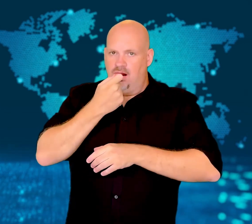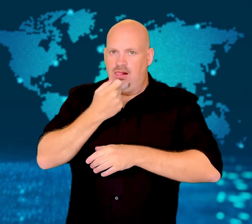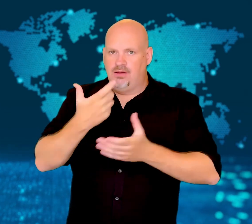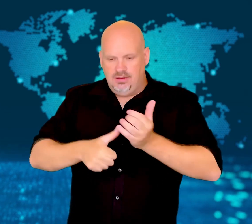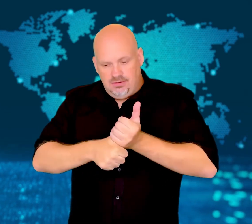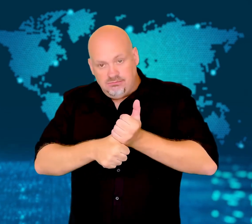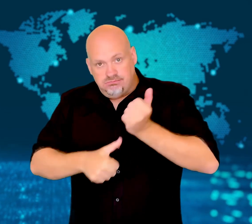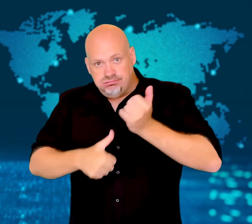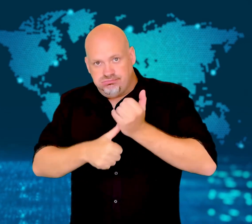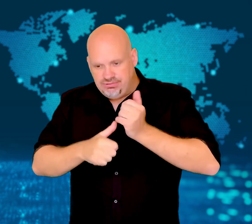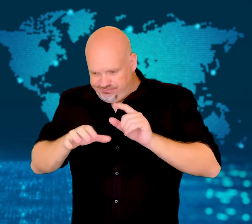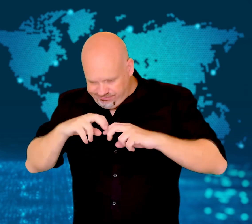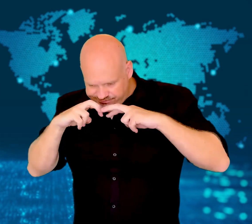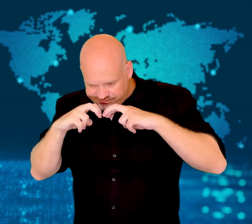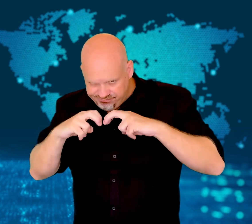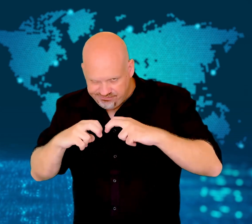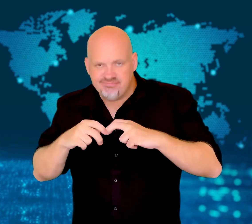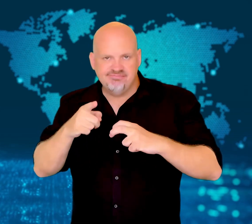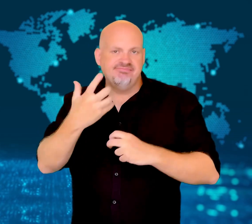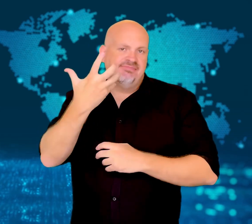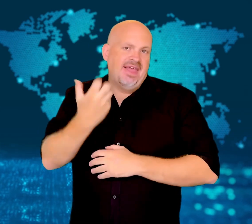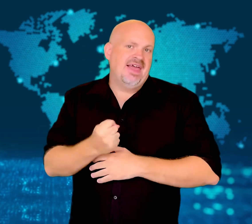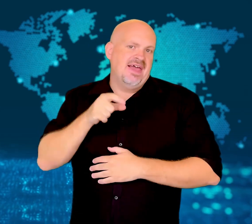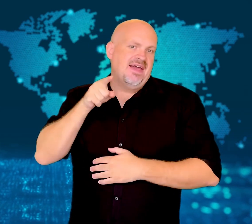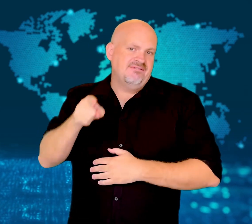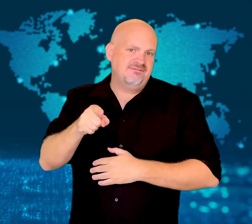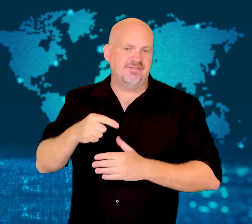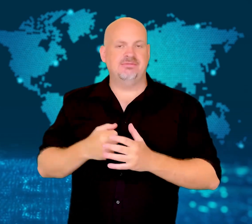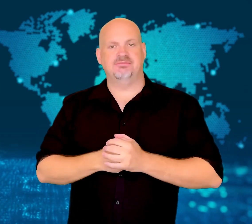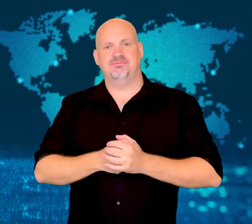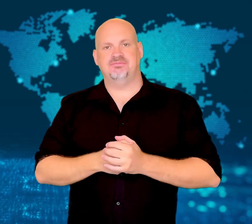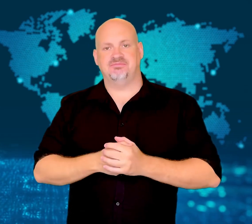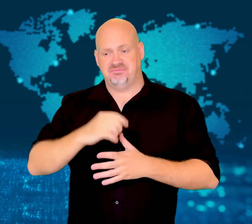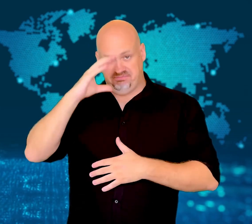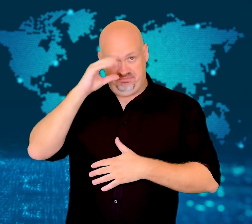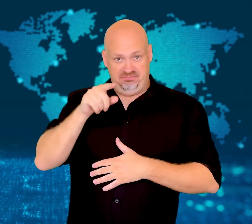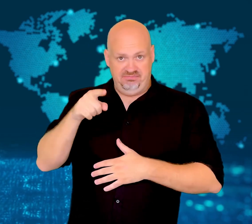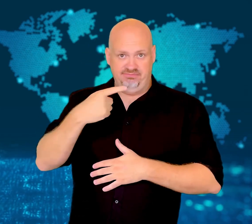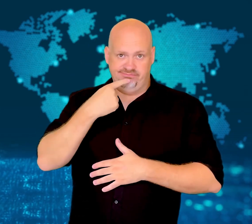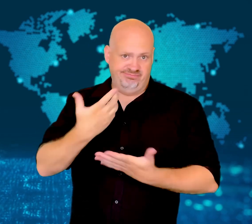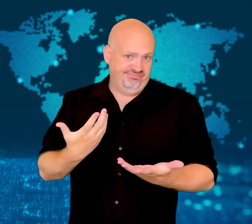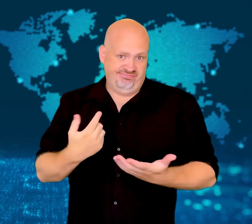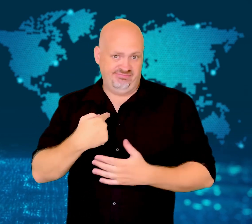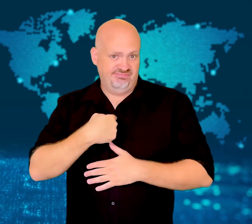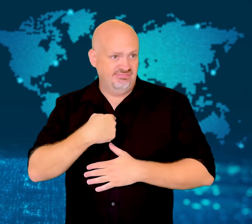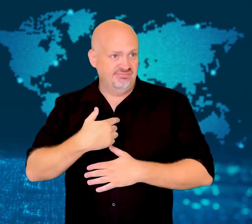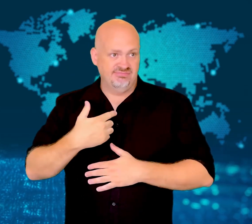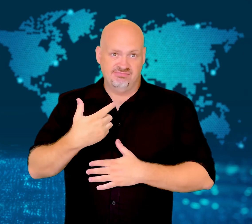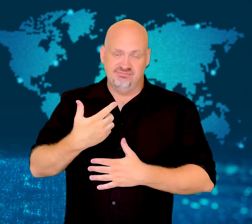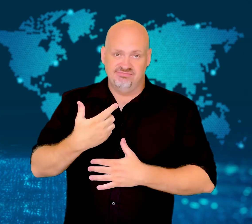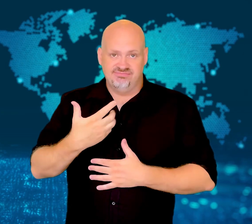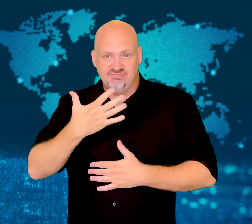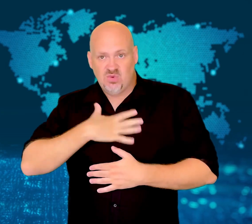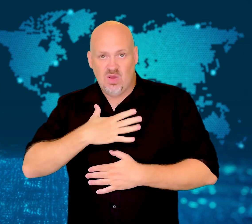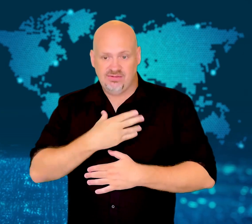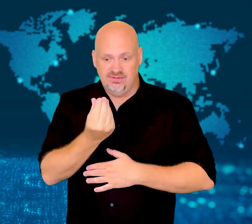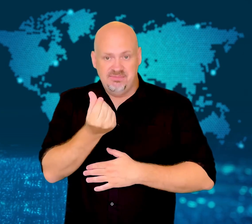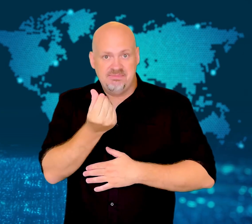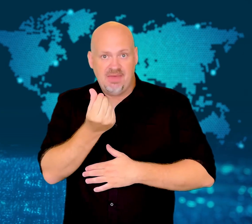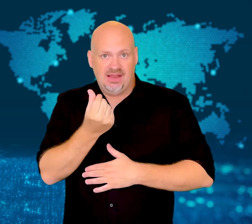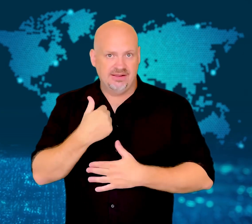It was confirmed that he had the drugs when he excreted them.